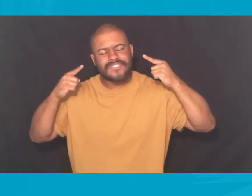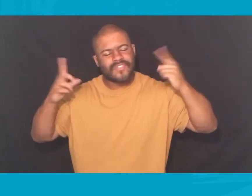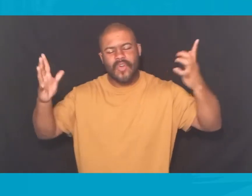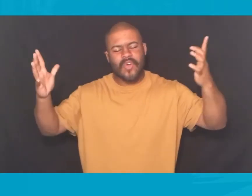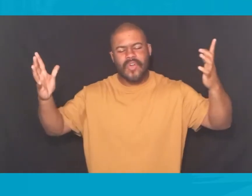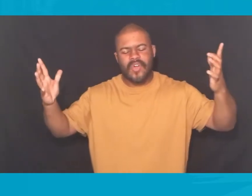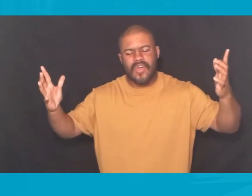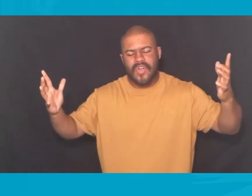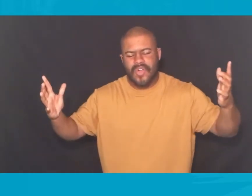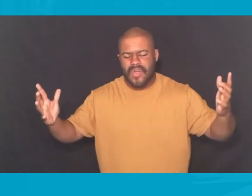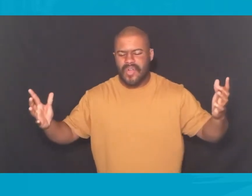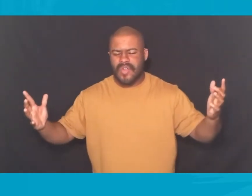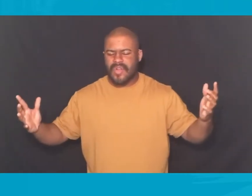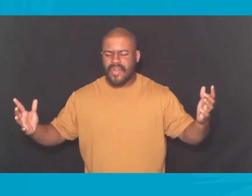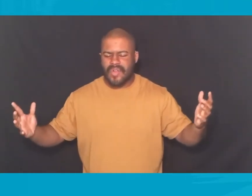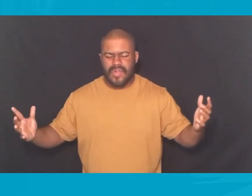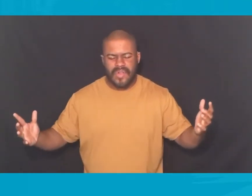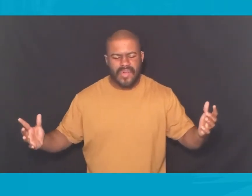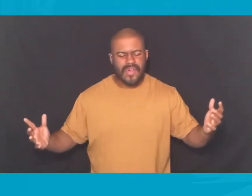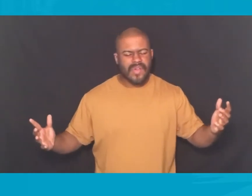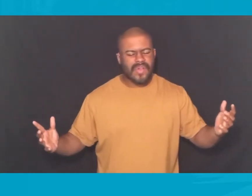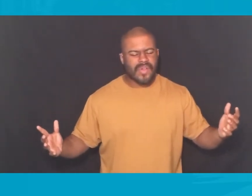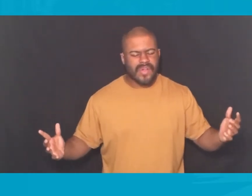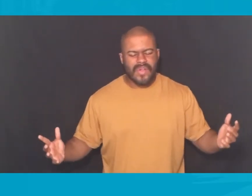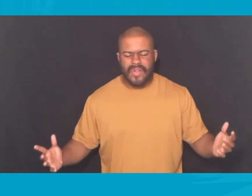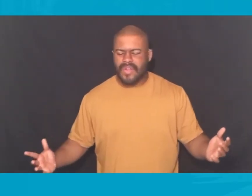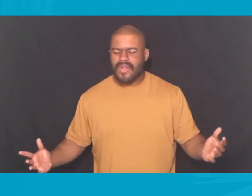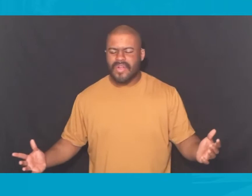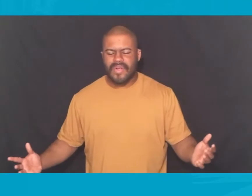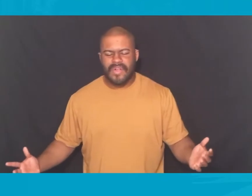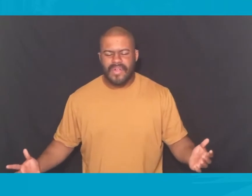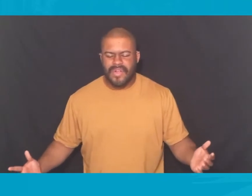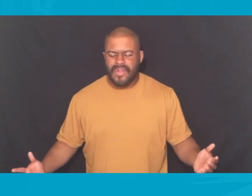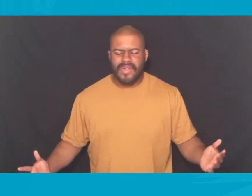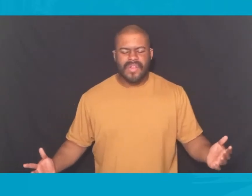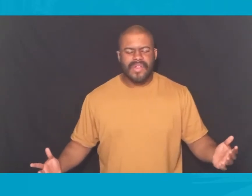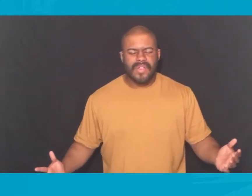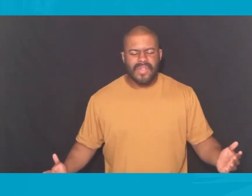What you are famous for